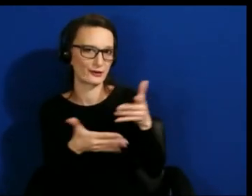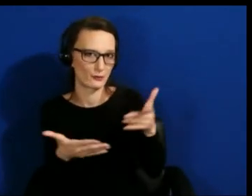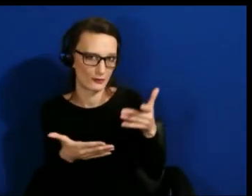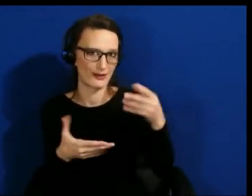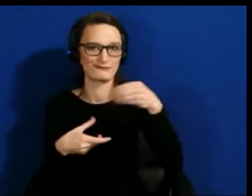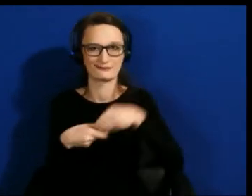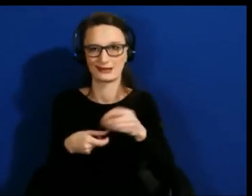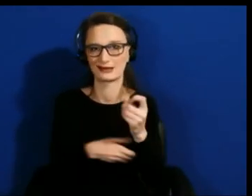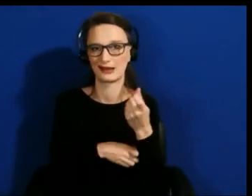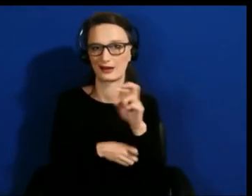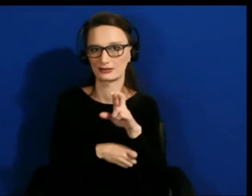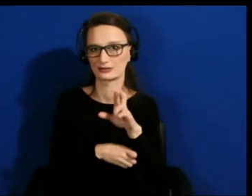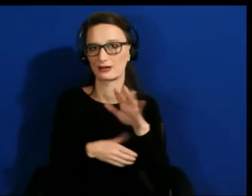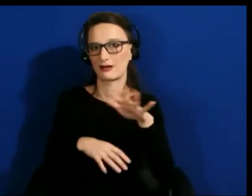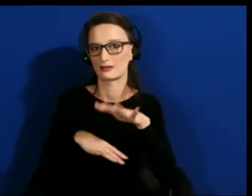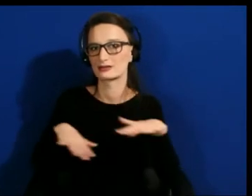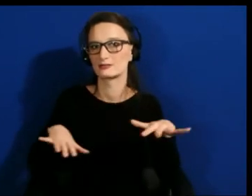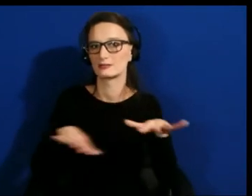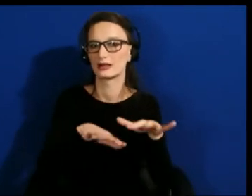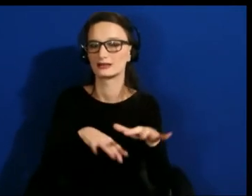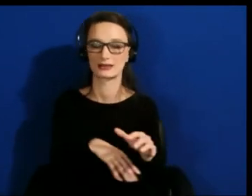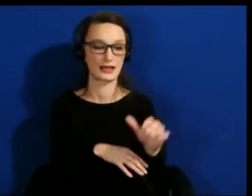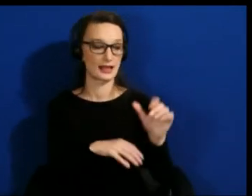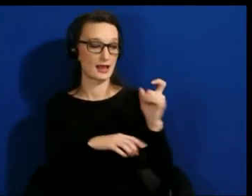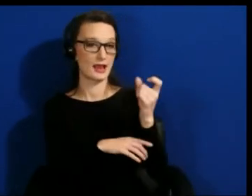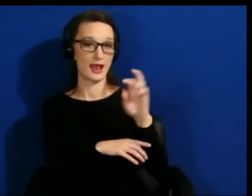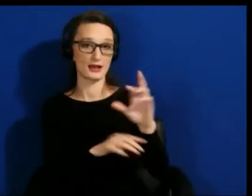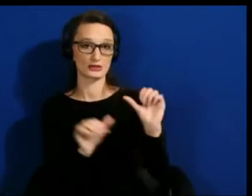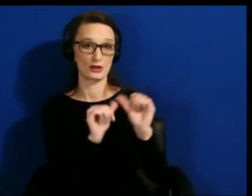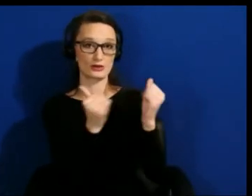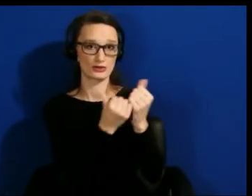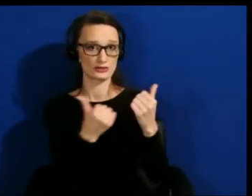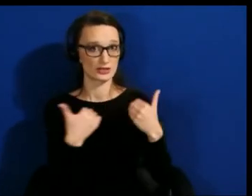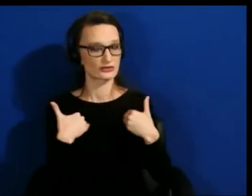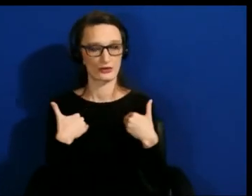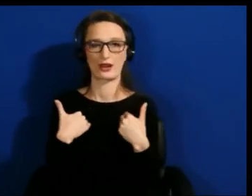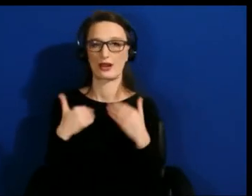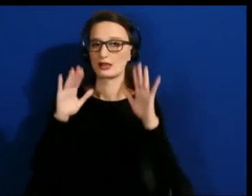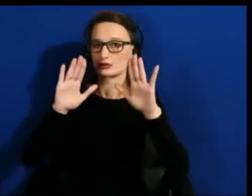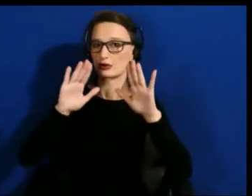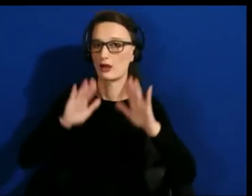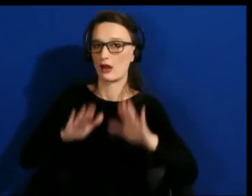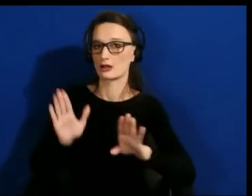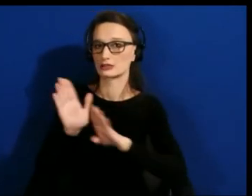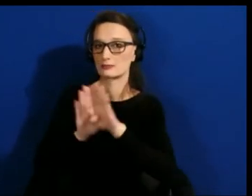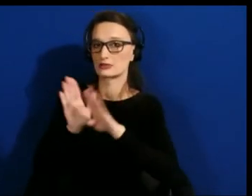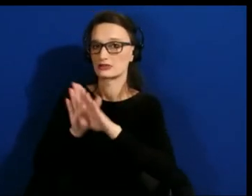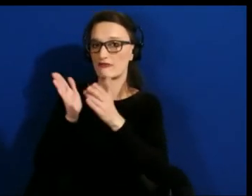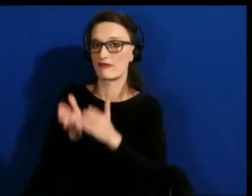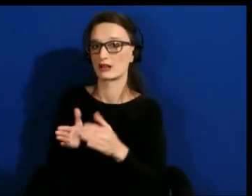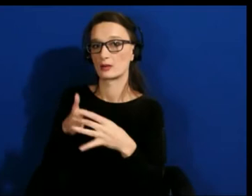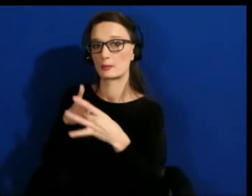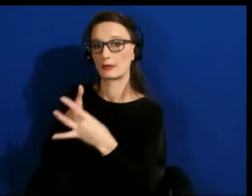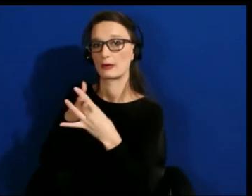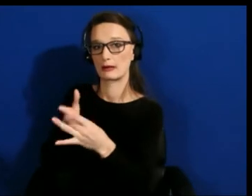The XR Association has a really excellent developer guide around XR.